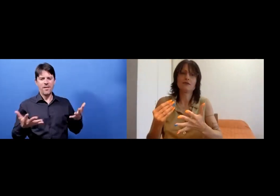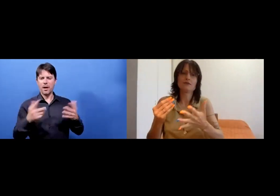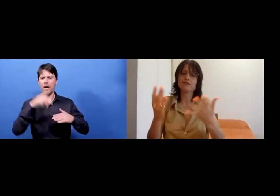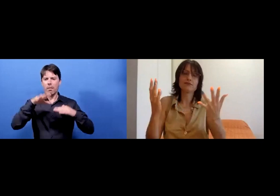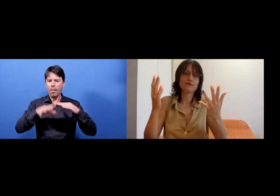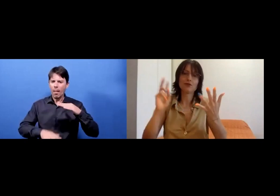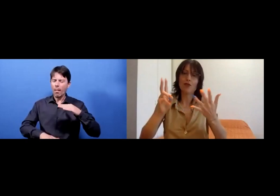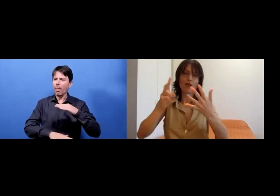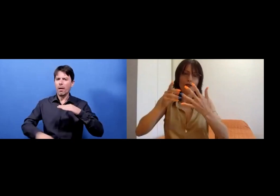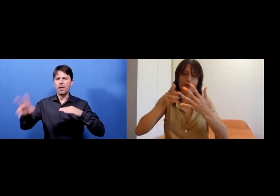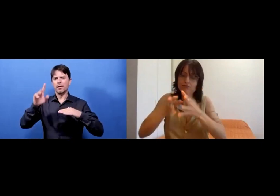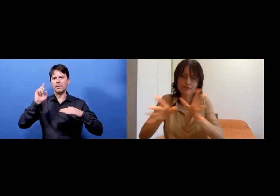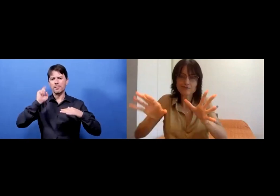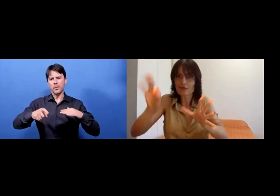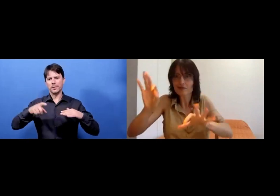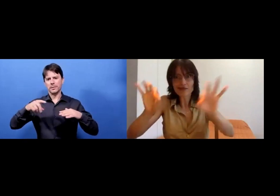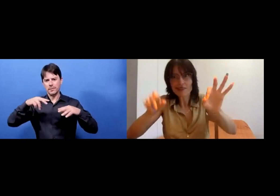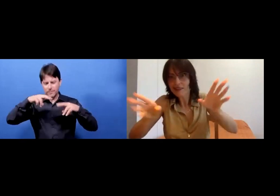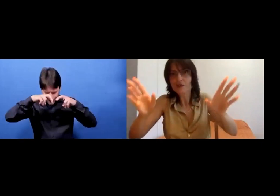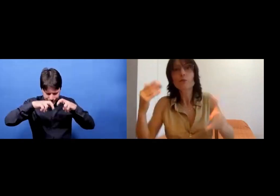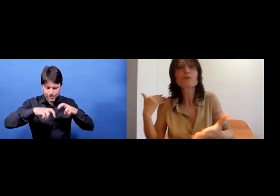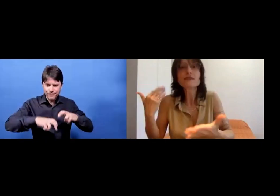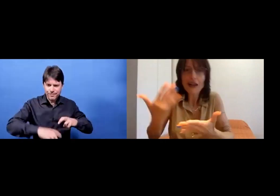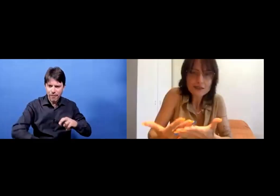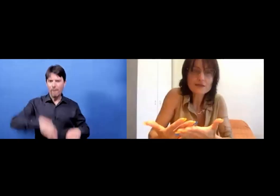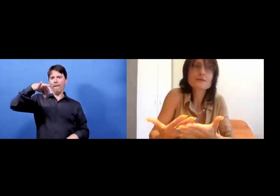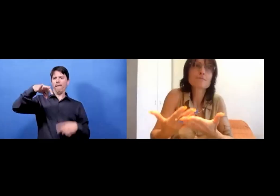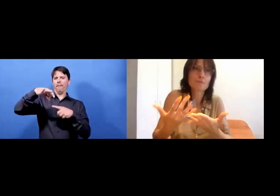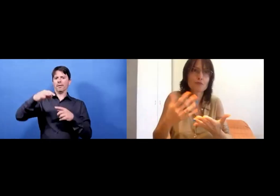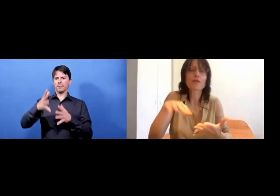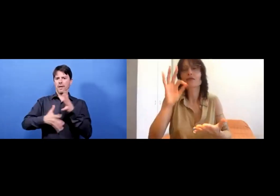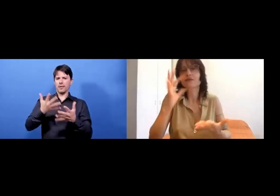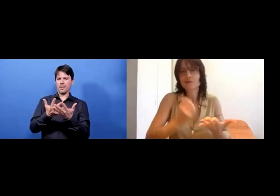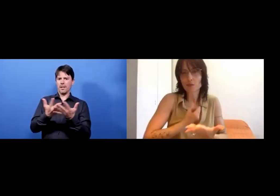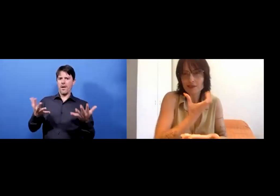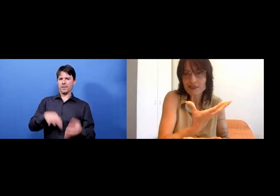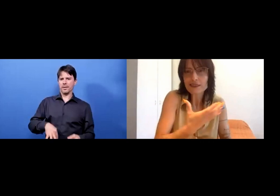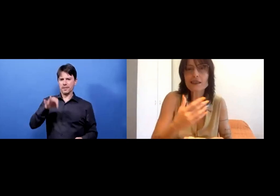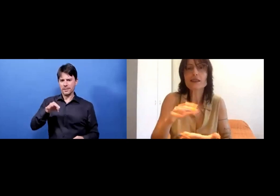Sign language art is one of those ecosystems.